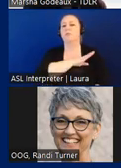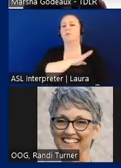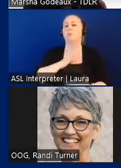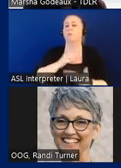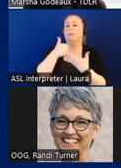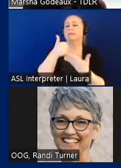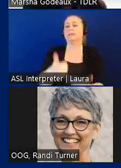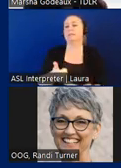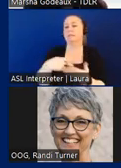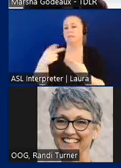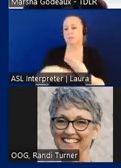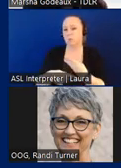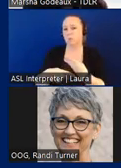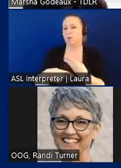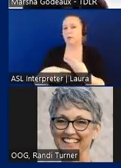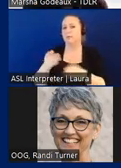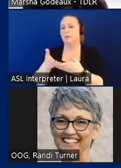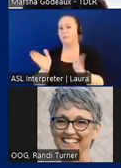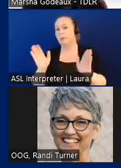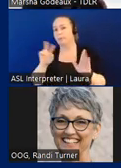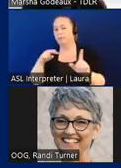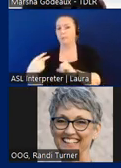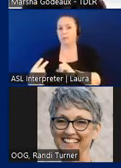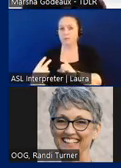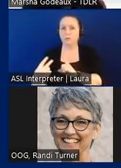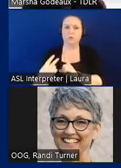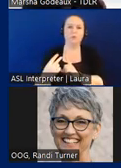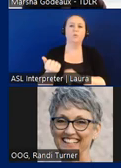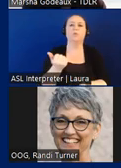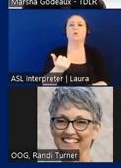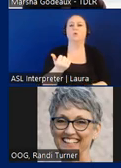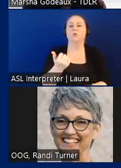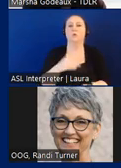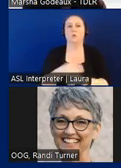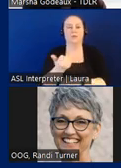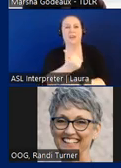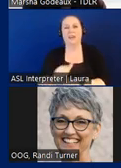insights from the public point of view or any proposed on any proposed rule changes